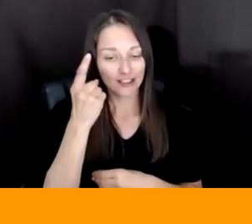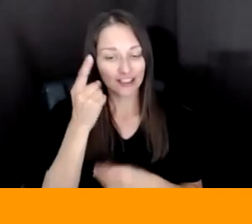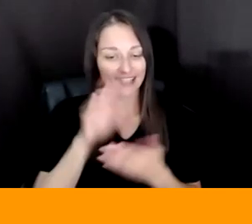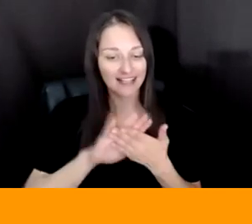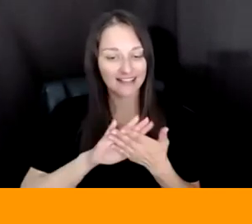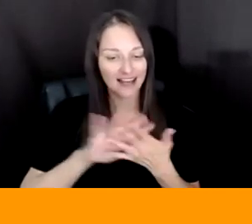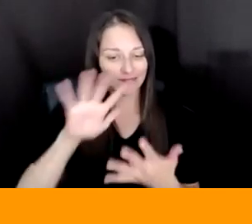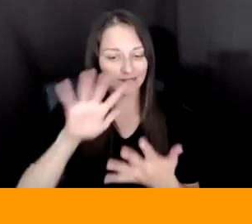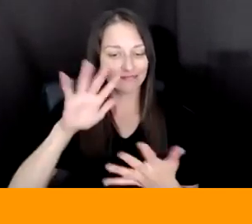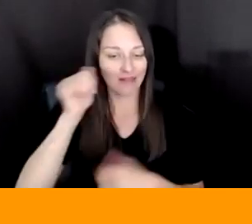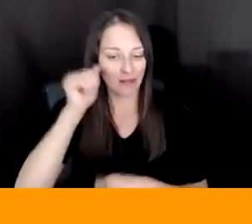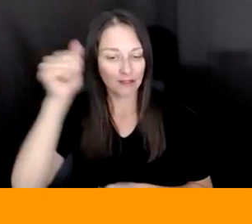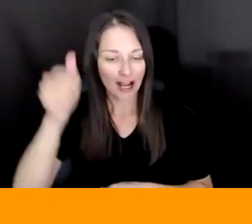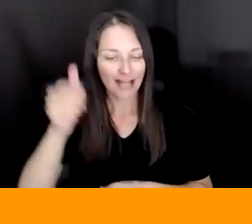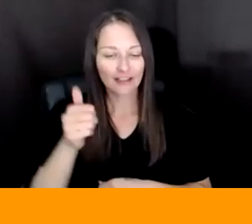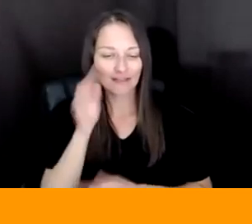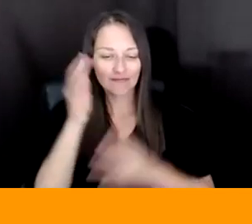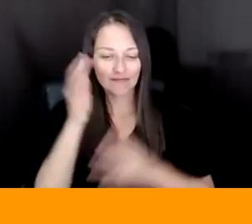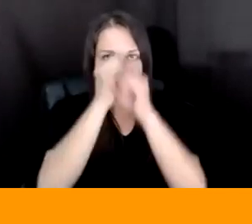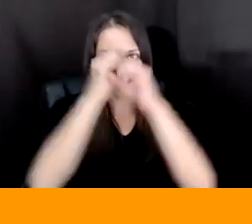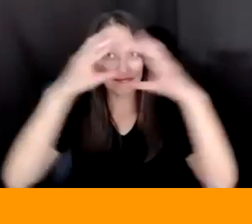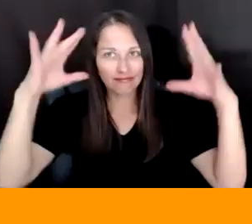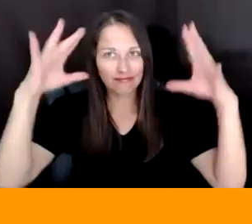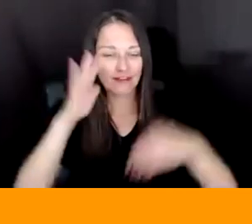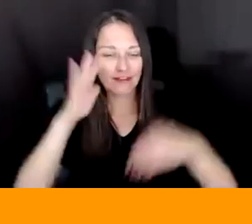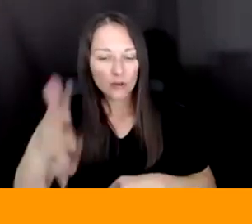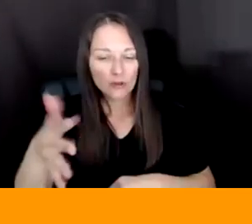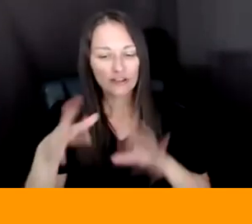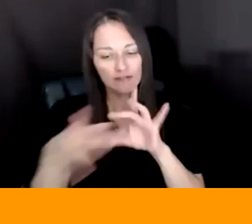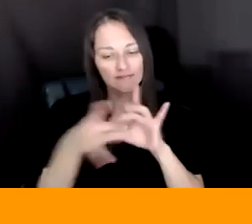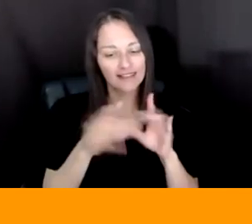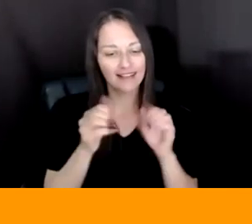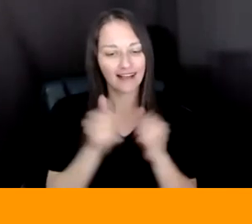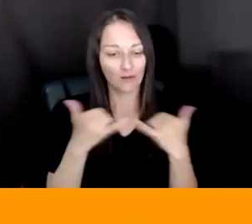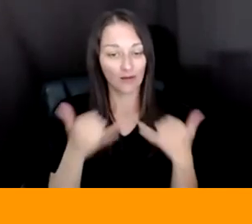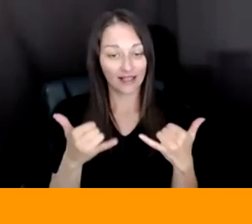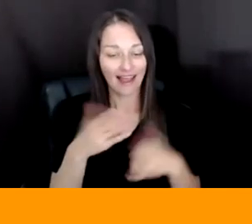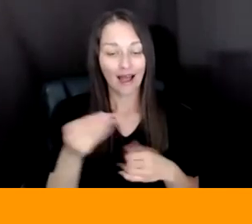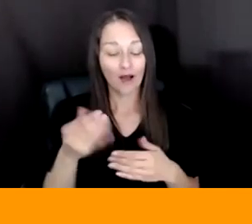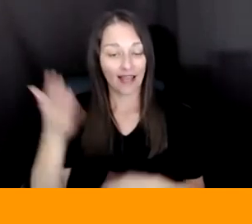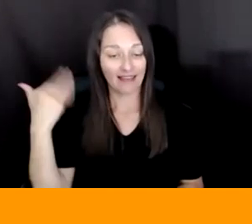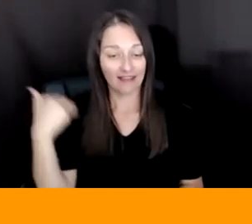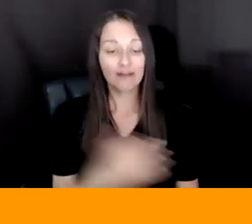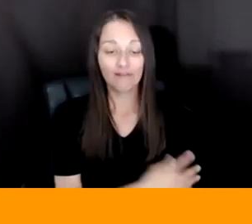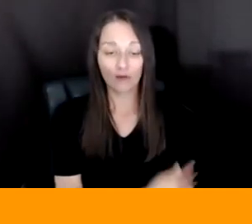IN THE FUTURE AND CONNECTING IT TO THE NOW AND TO THE BEFORE. ABSOLUTELY. ABSOLUTELY.